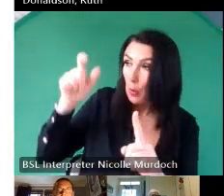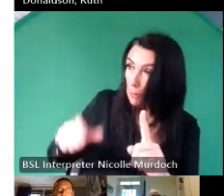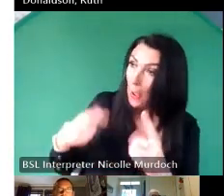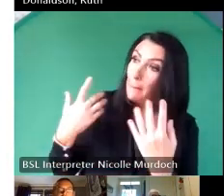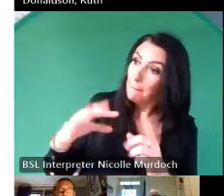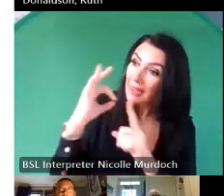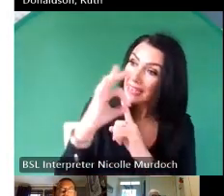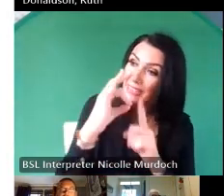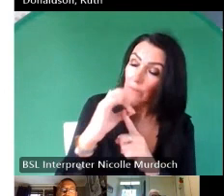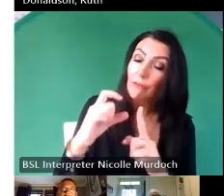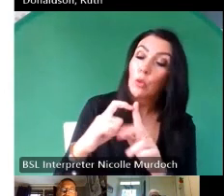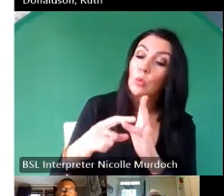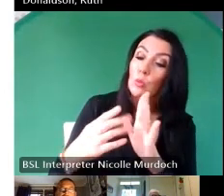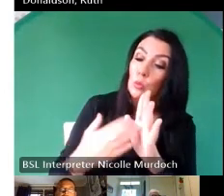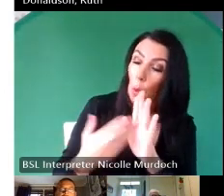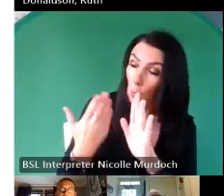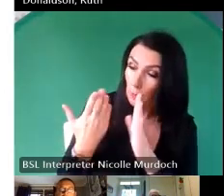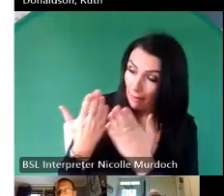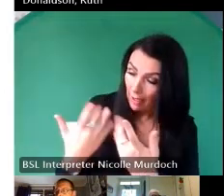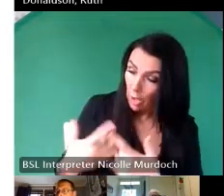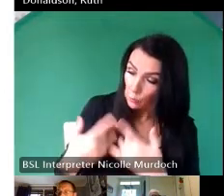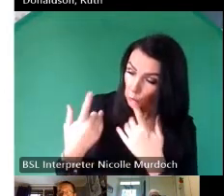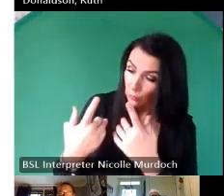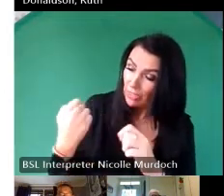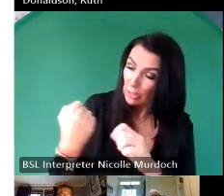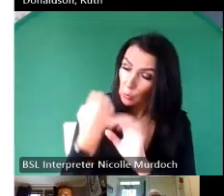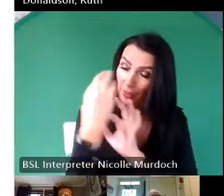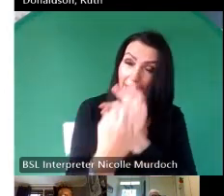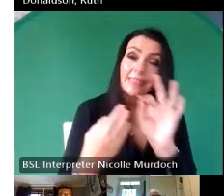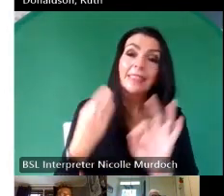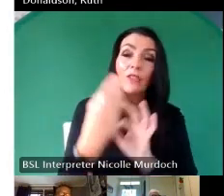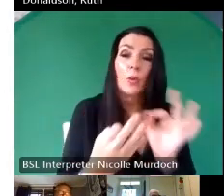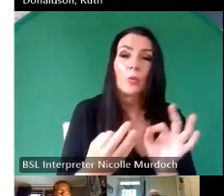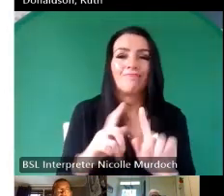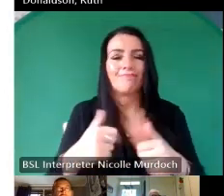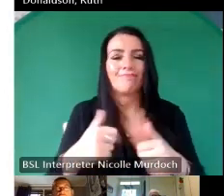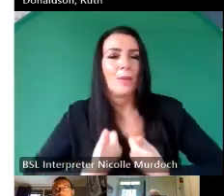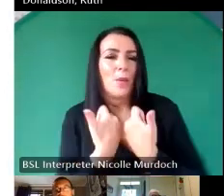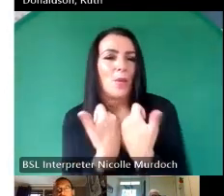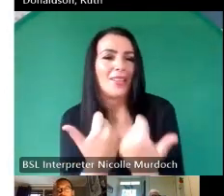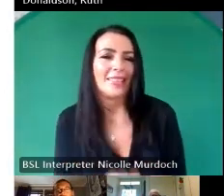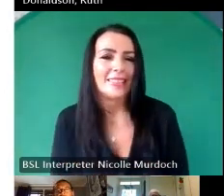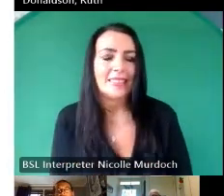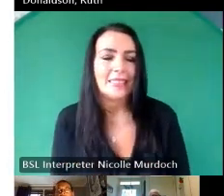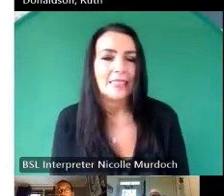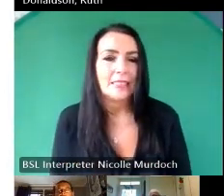about interviewers morning everyone and I want to stick with Chris for a minute because like